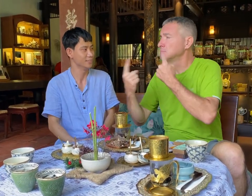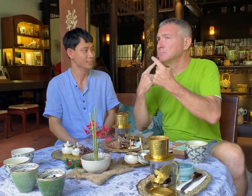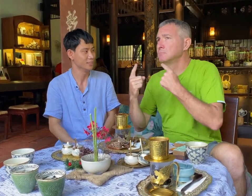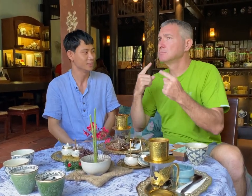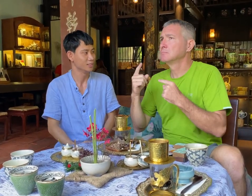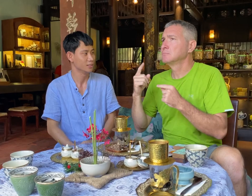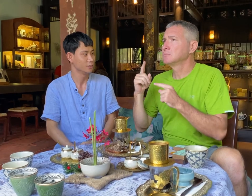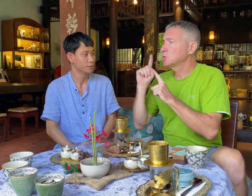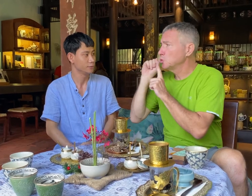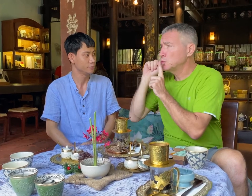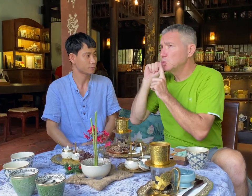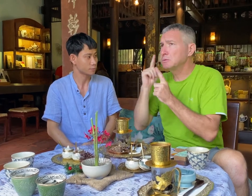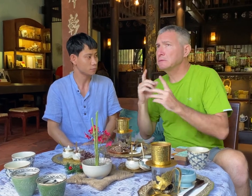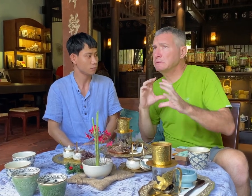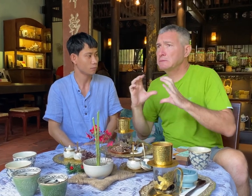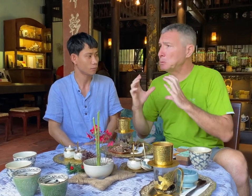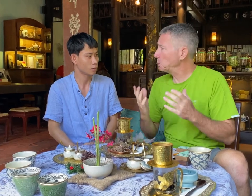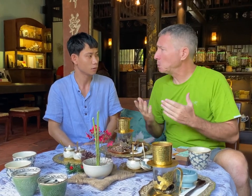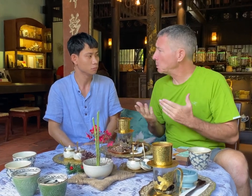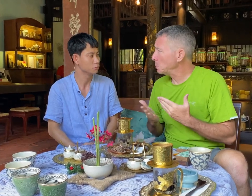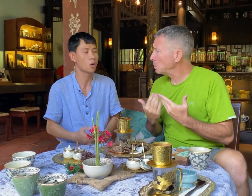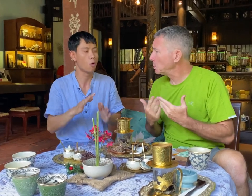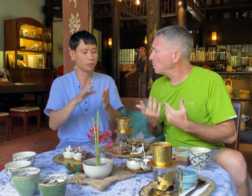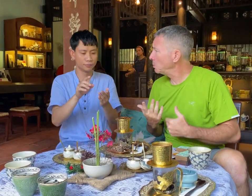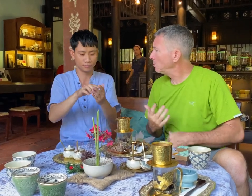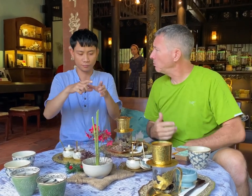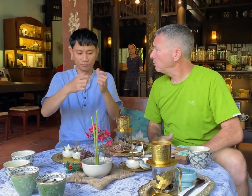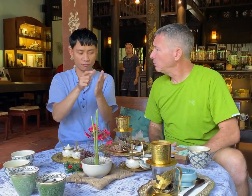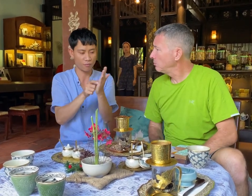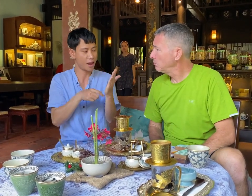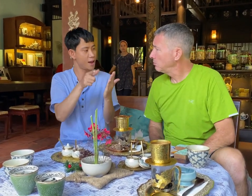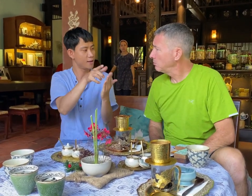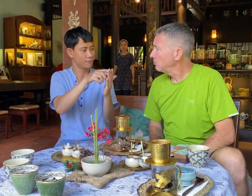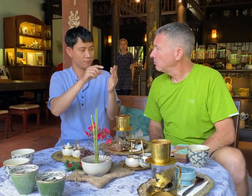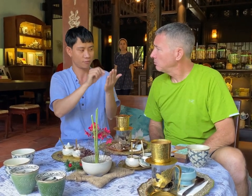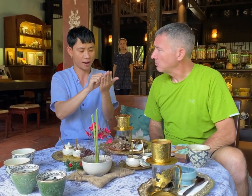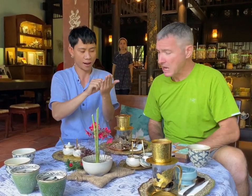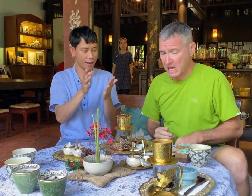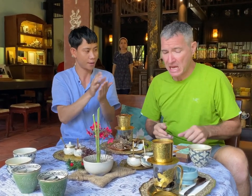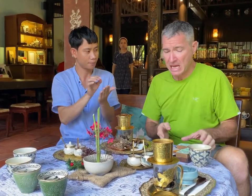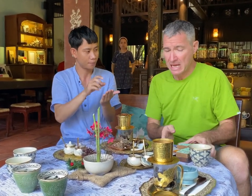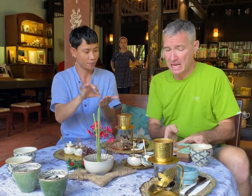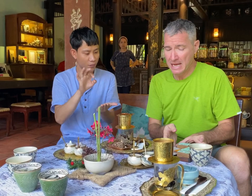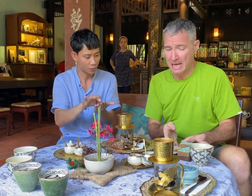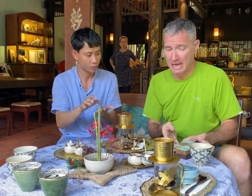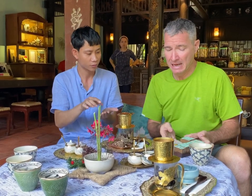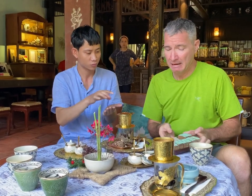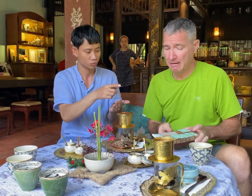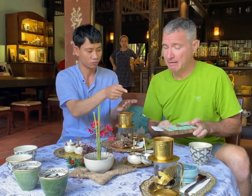Is it difficult communicating with the hearing customers? Easy? It's no problem at all. We have written items.